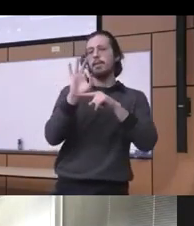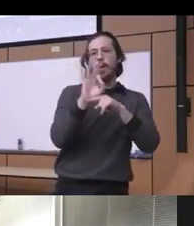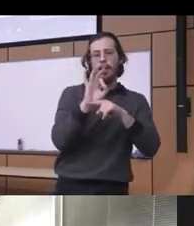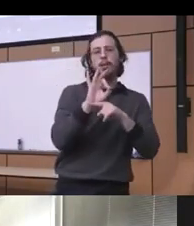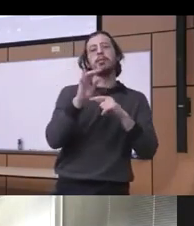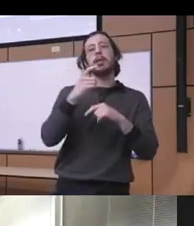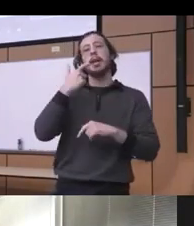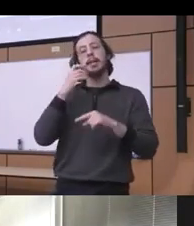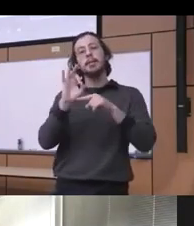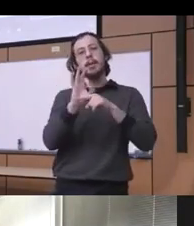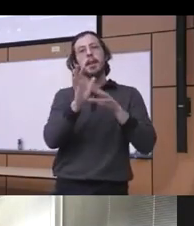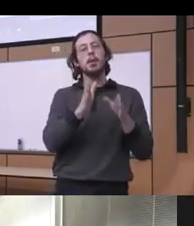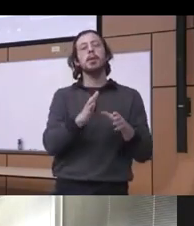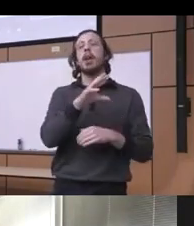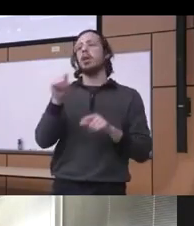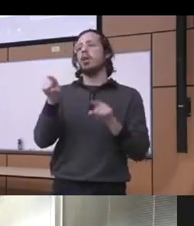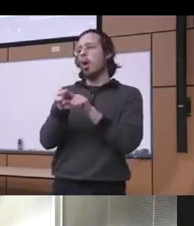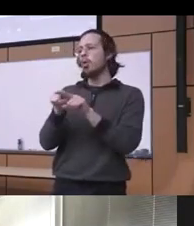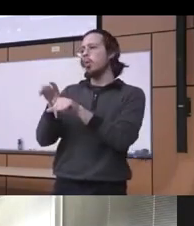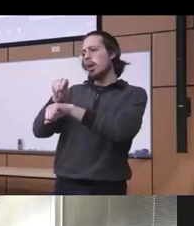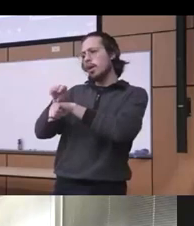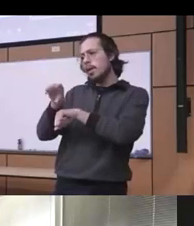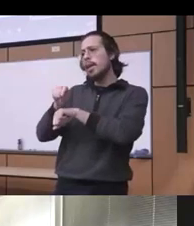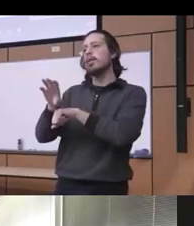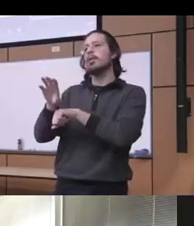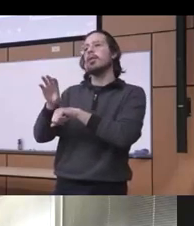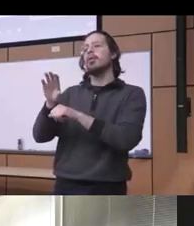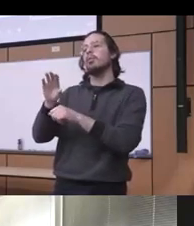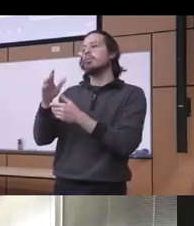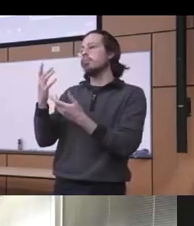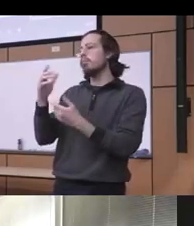we also have fellows obviously in consultation liaison geriatric and so what we have really